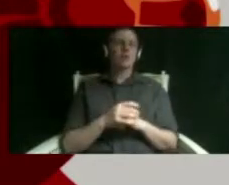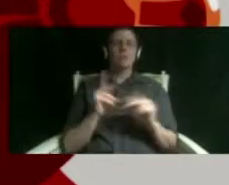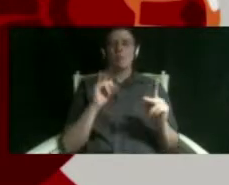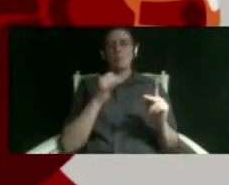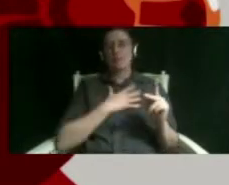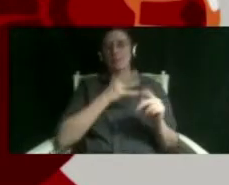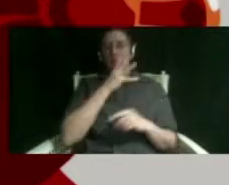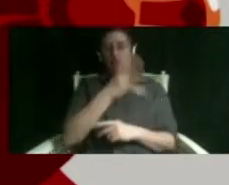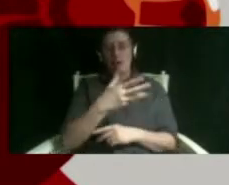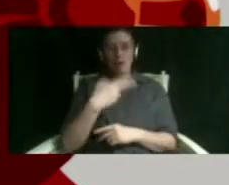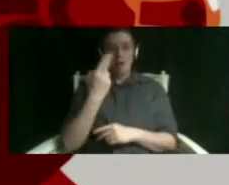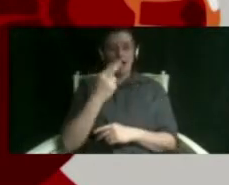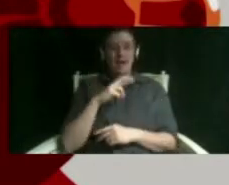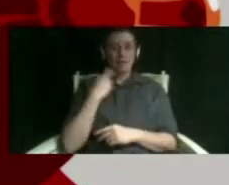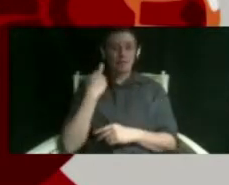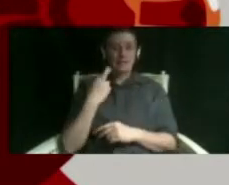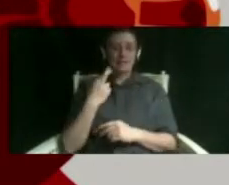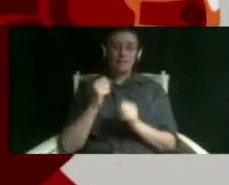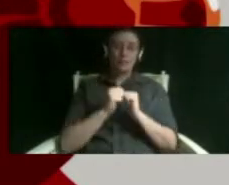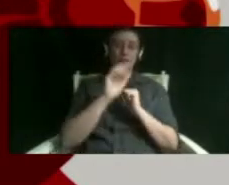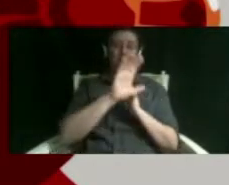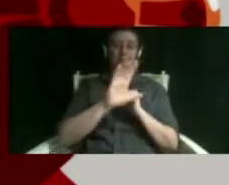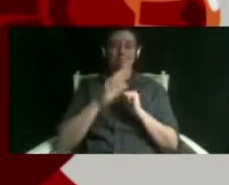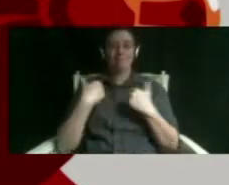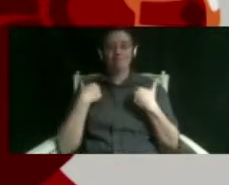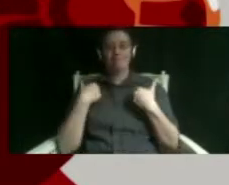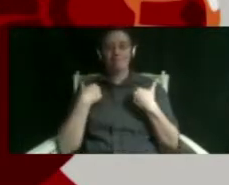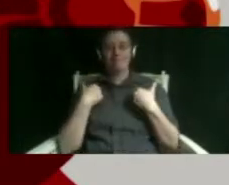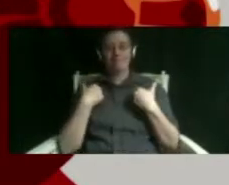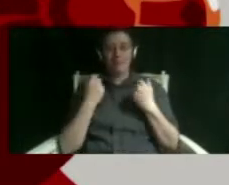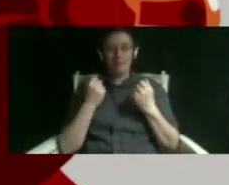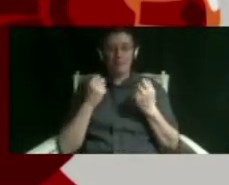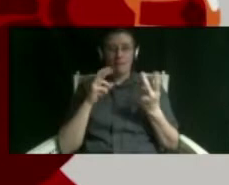with all of their health issues as well so it made it impossible to lean on the